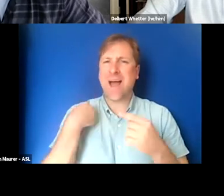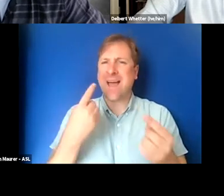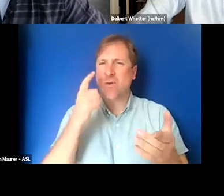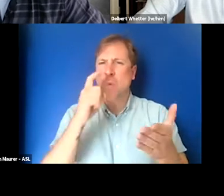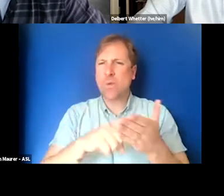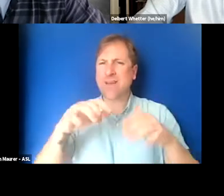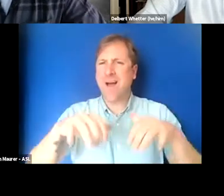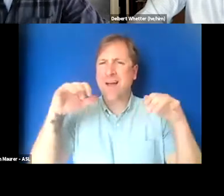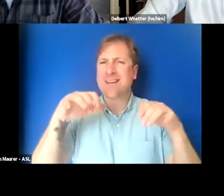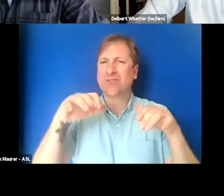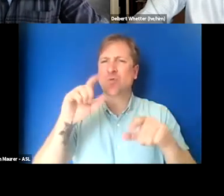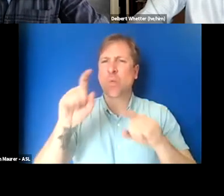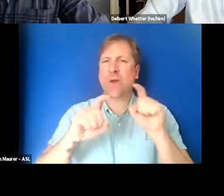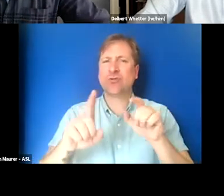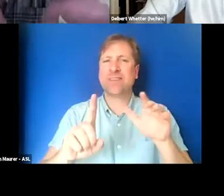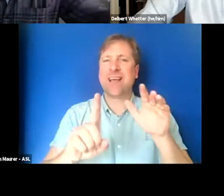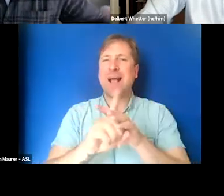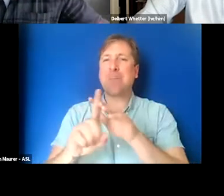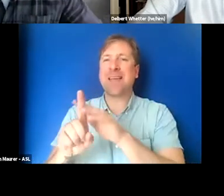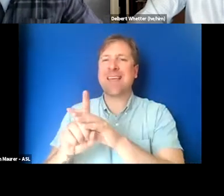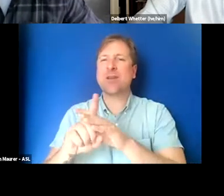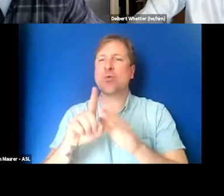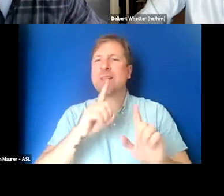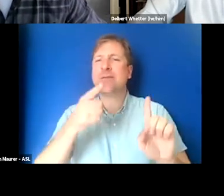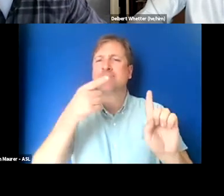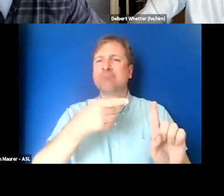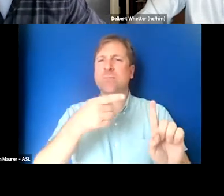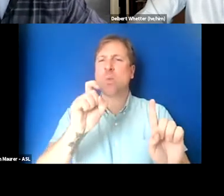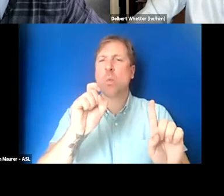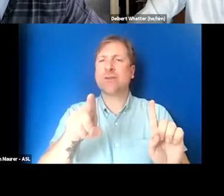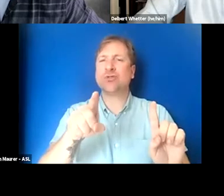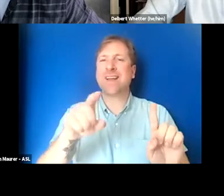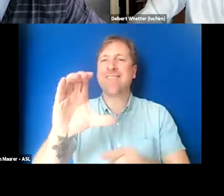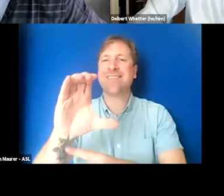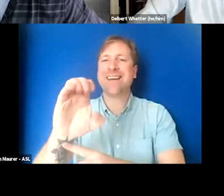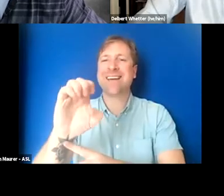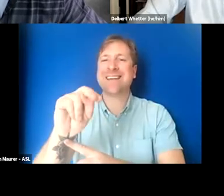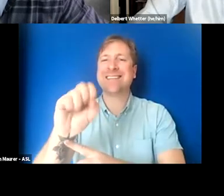questions come in centered around the question of censorship.